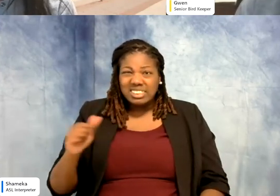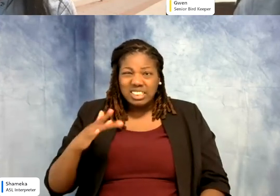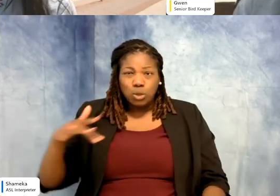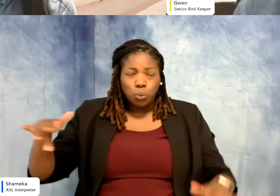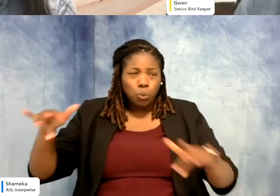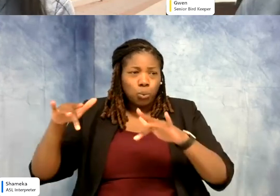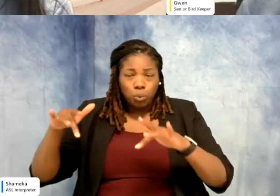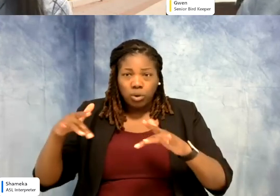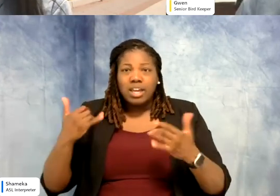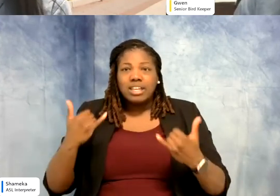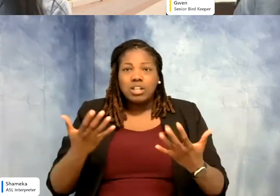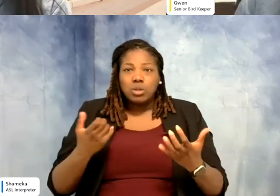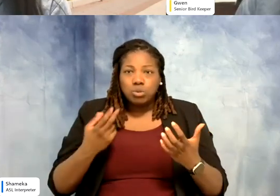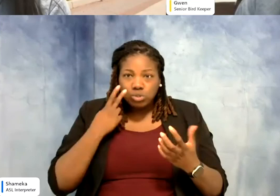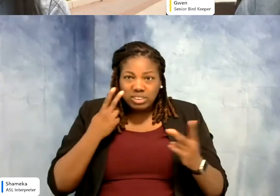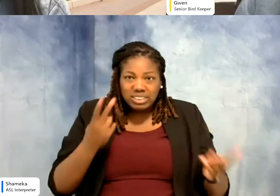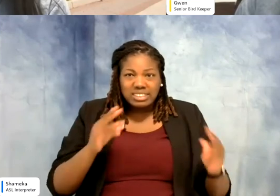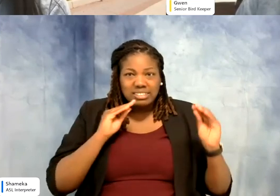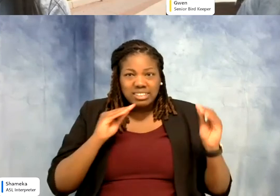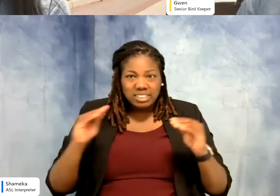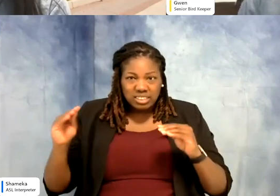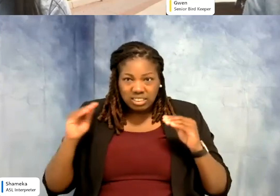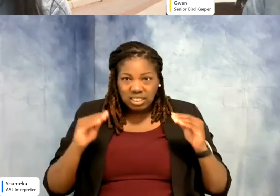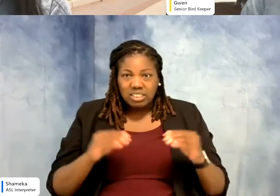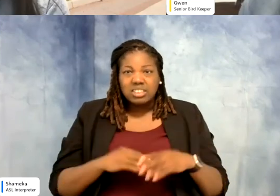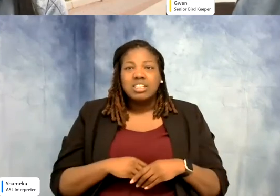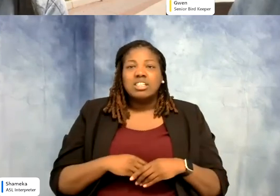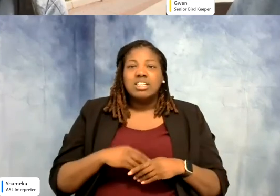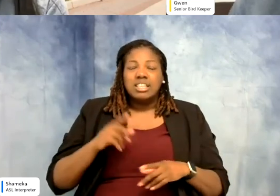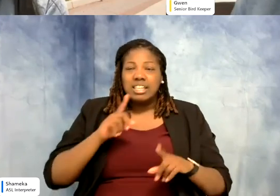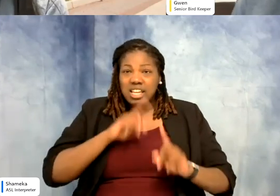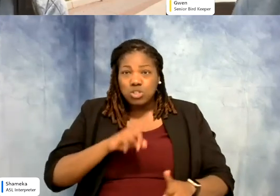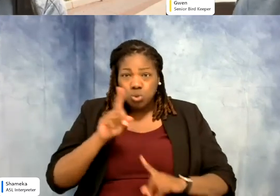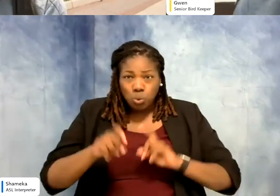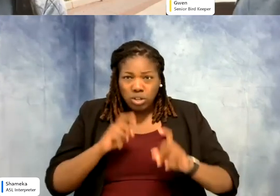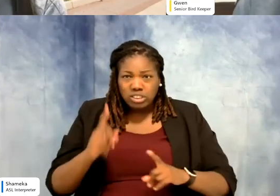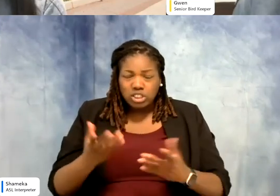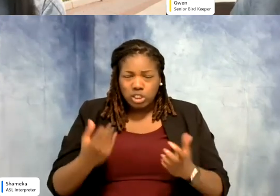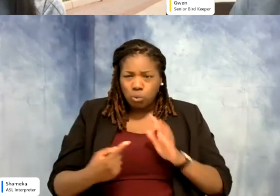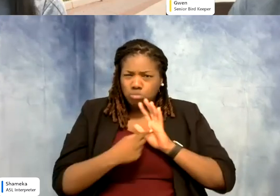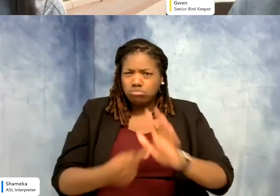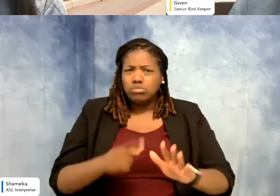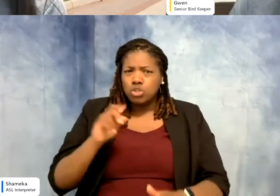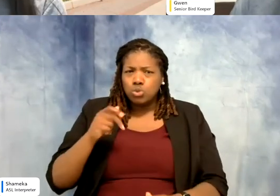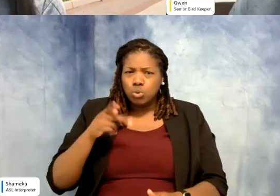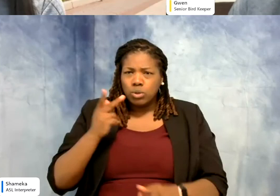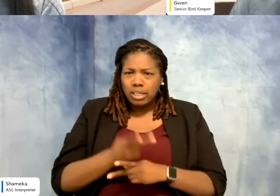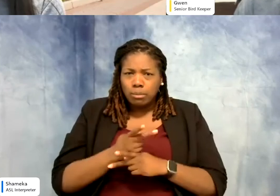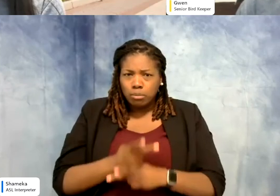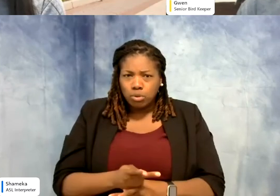be out front, be educators to the public, answer the questions, be seen. So would I take a different path?